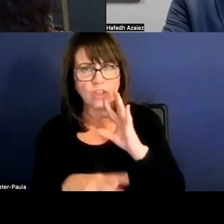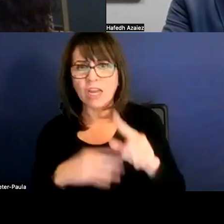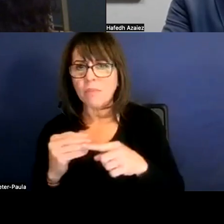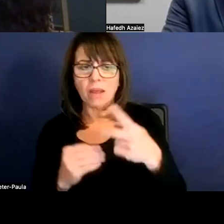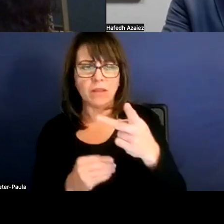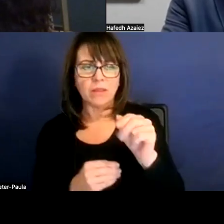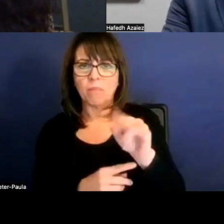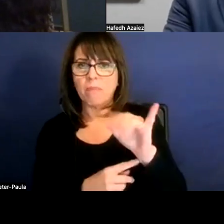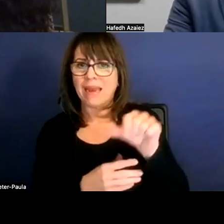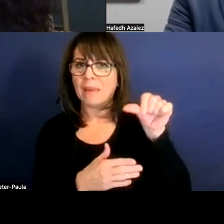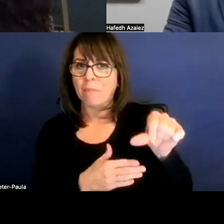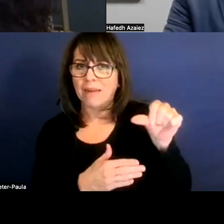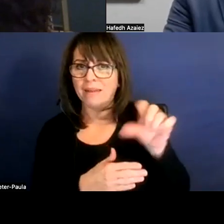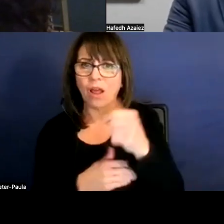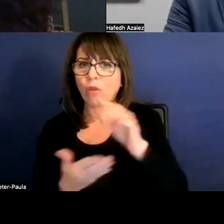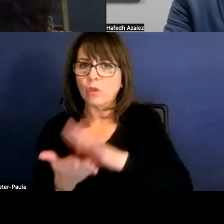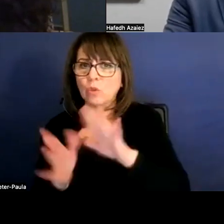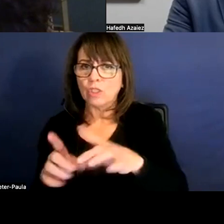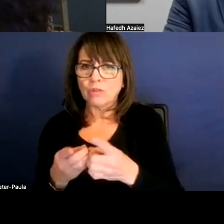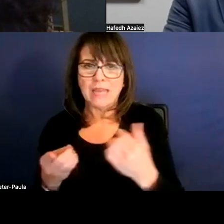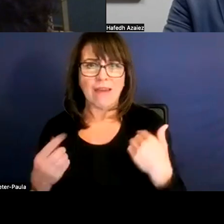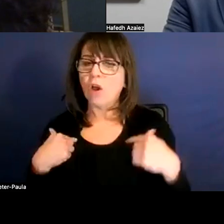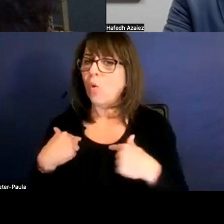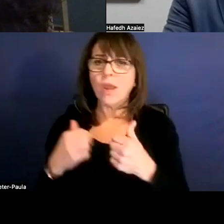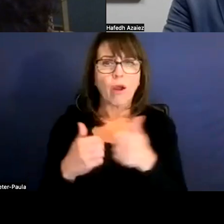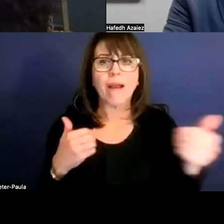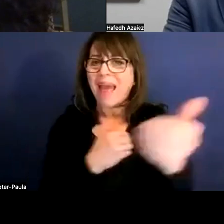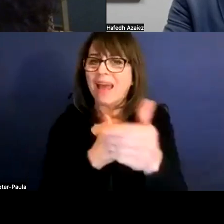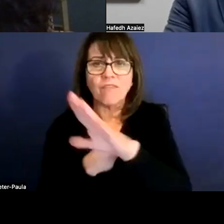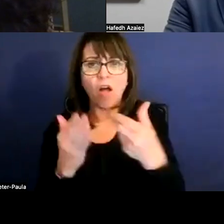that other school districts are doing. We, as a district, were ahead of all that stuff. I just want everybody to know.